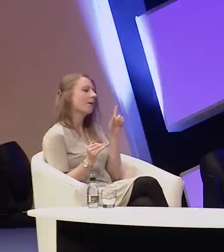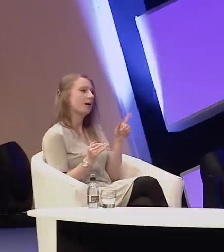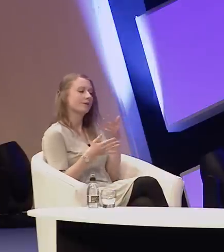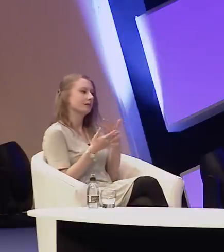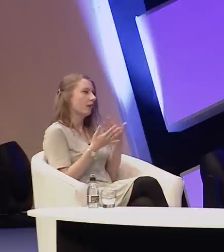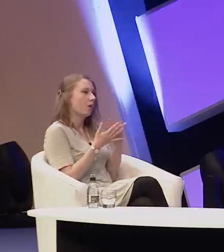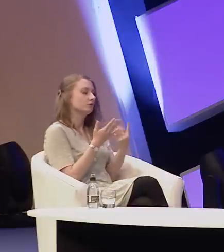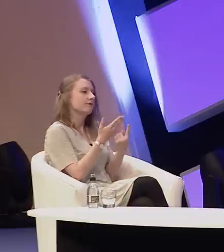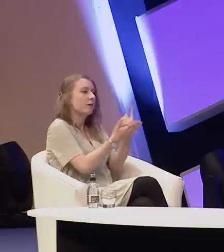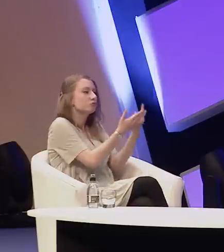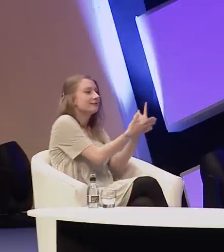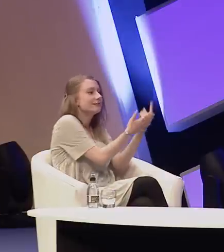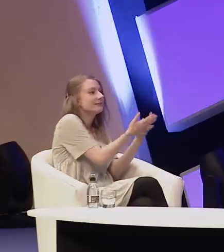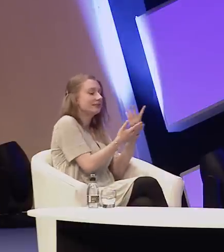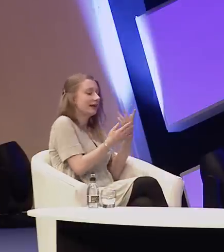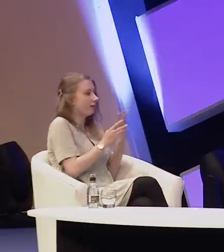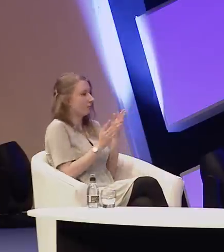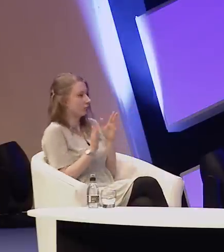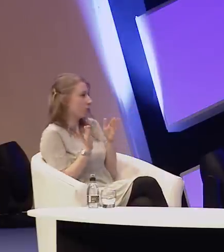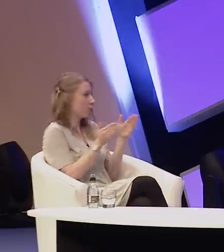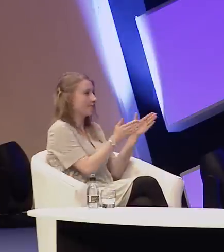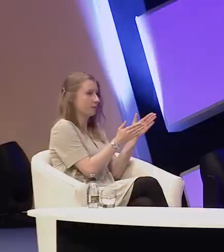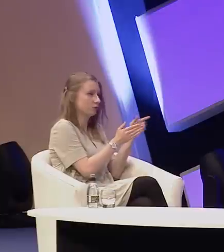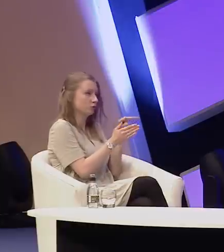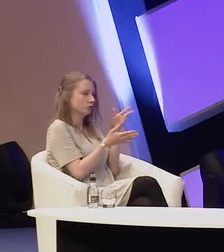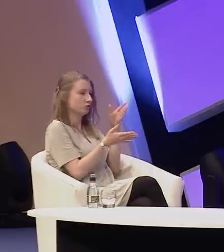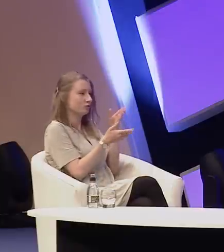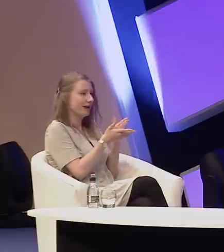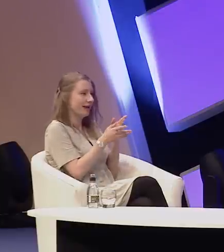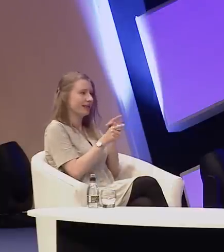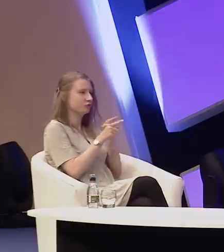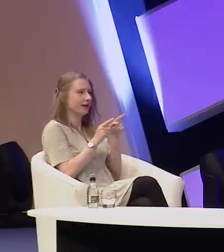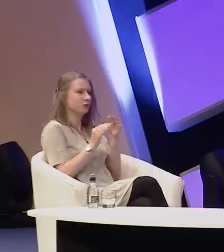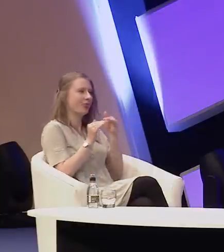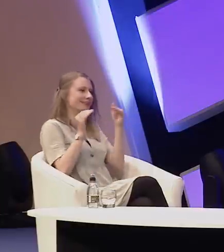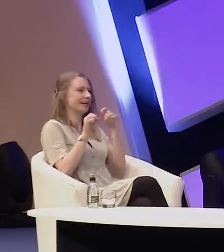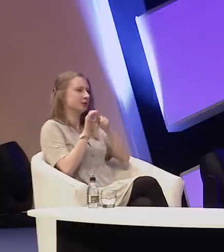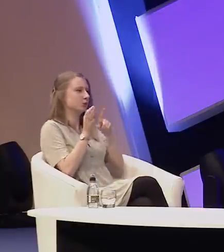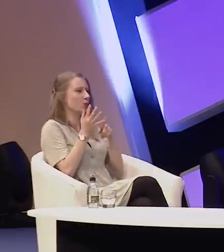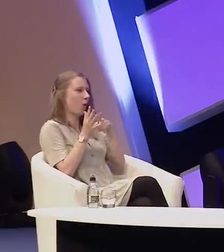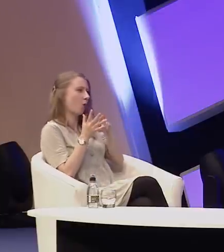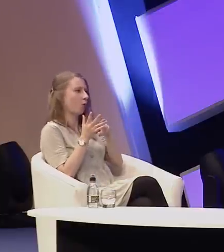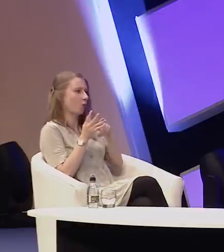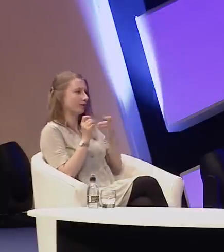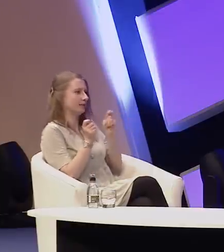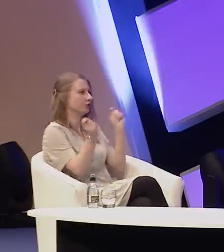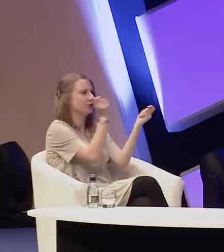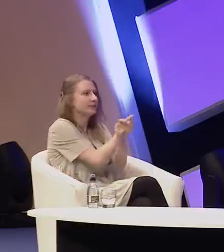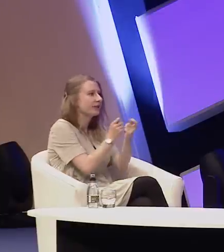movement towards really disrupting the status quo in the industry we saw, TV Access Project